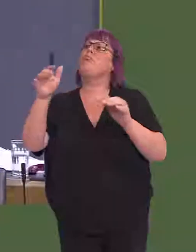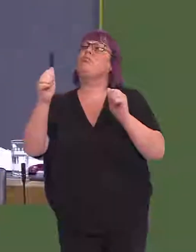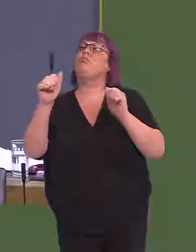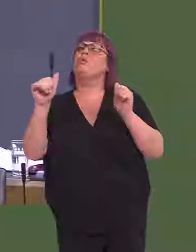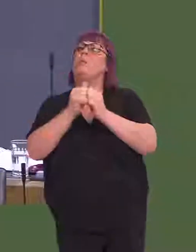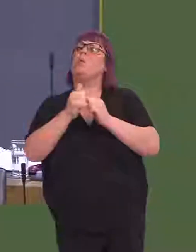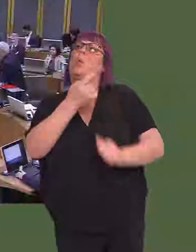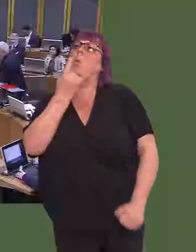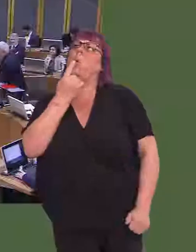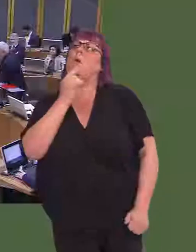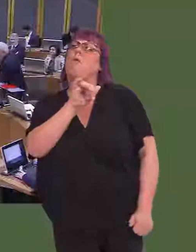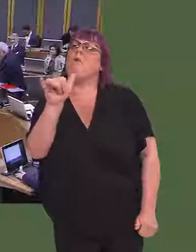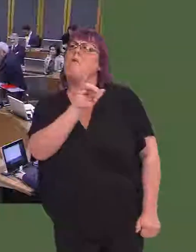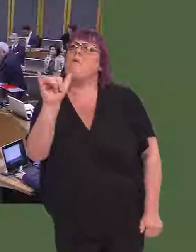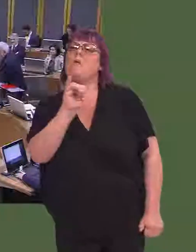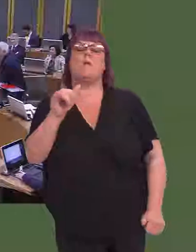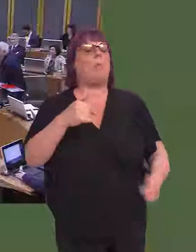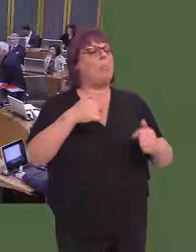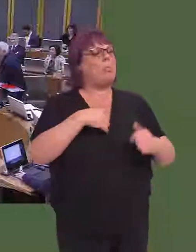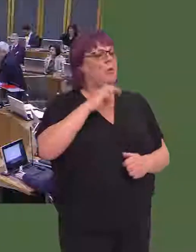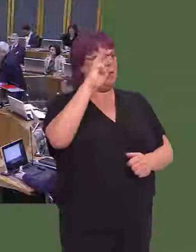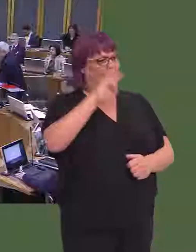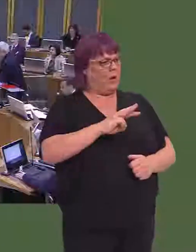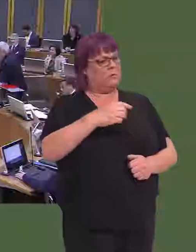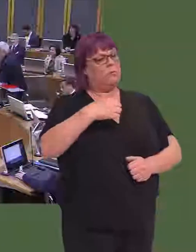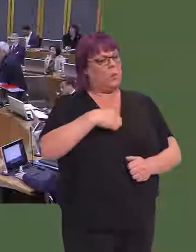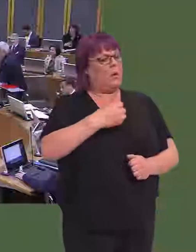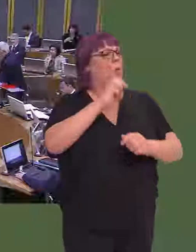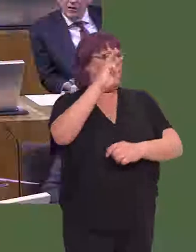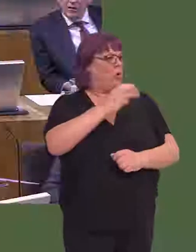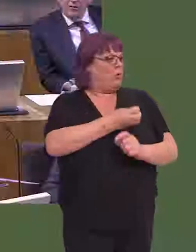Carwyn Jones AM: Well, this is Wales, and, as Welsh Labour, we, in Government, have negotiated